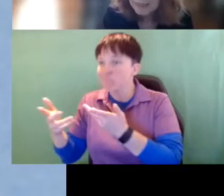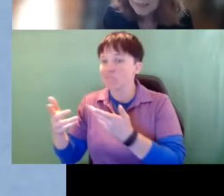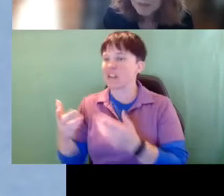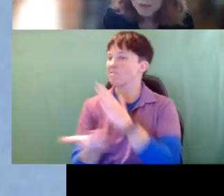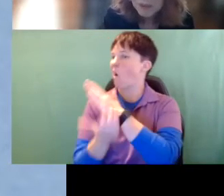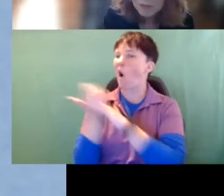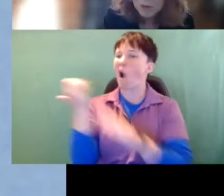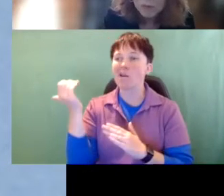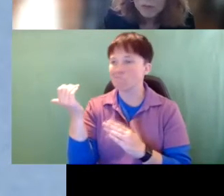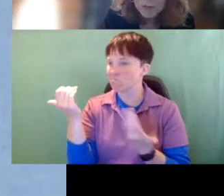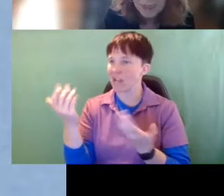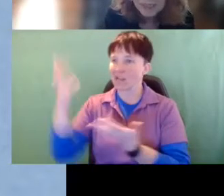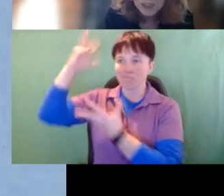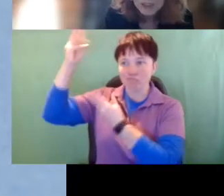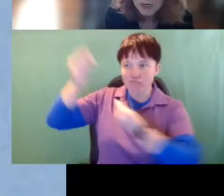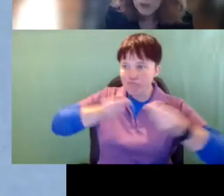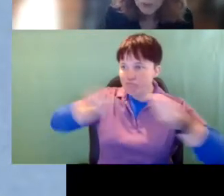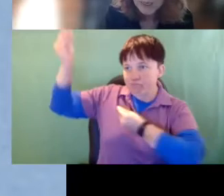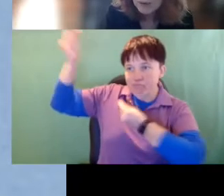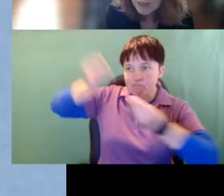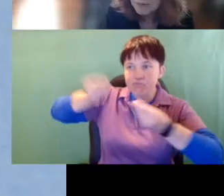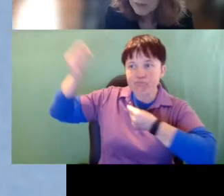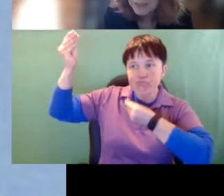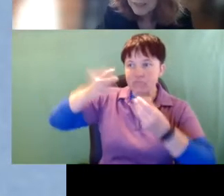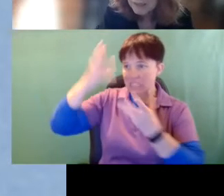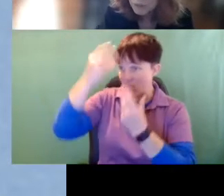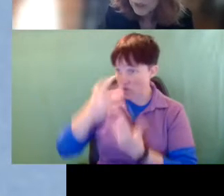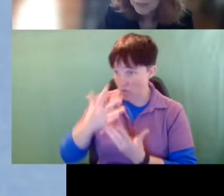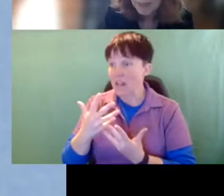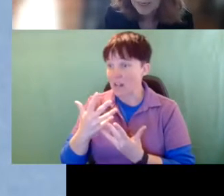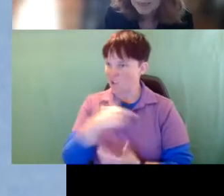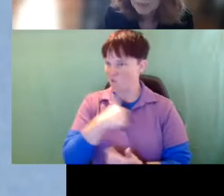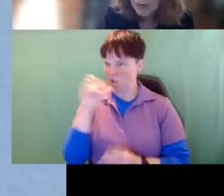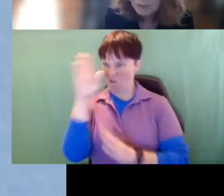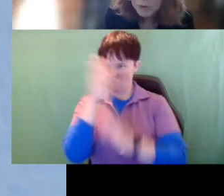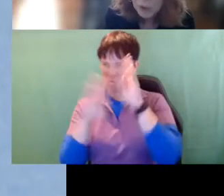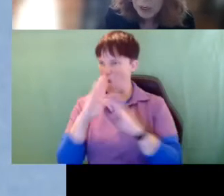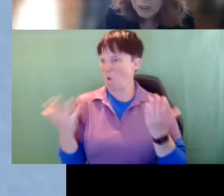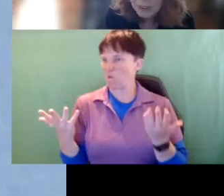It comes with the flow of information we don't have to worry about it. We don't have to work